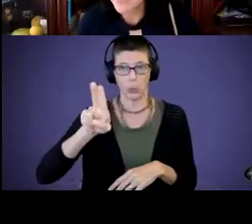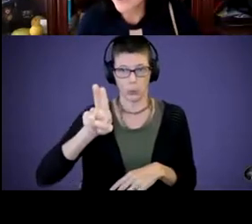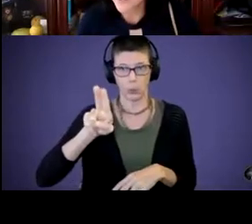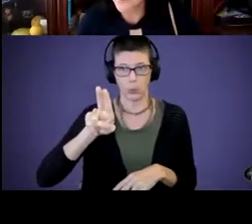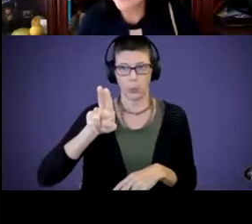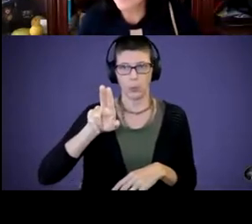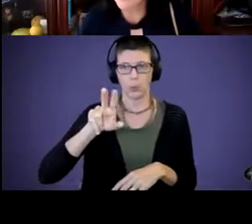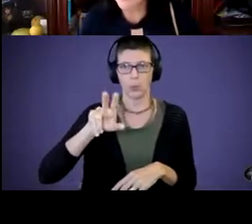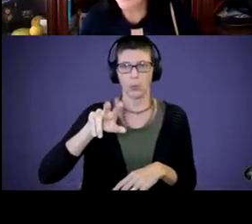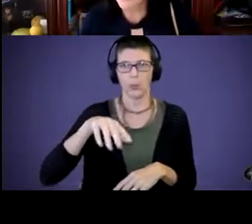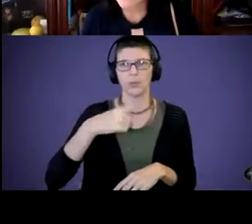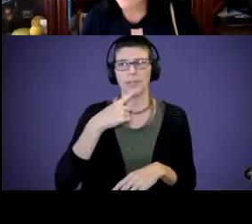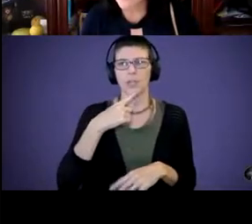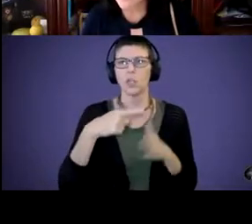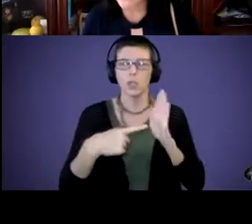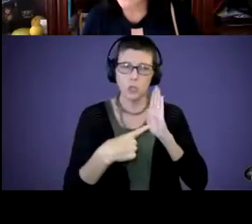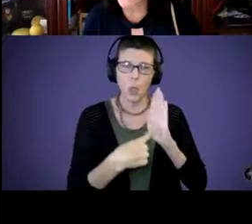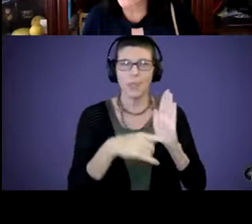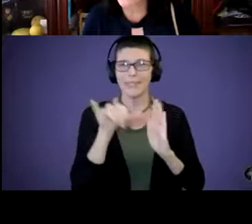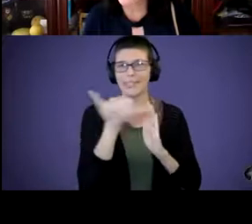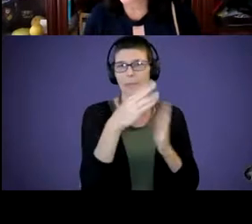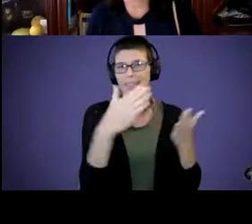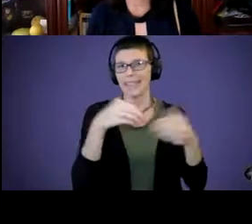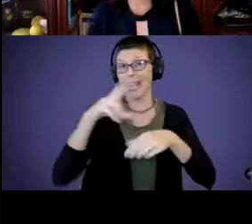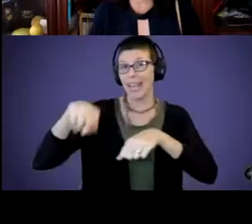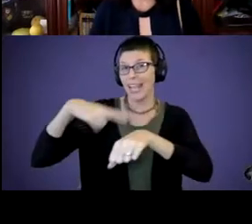“Show them similar things in nature that are like things they see in books.”